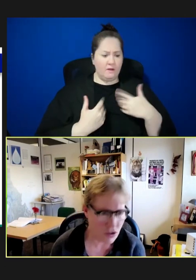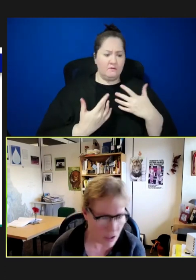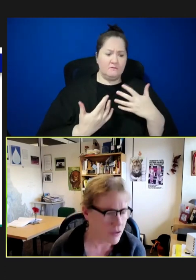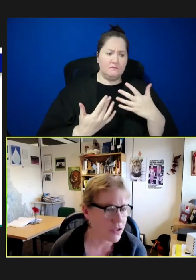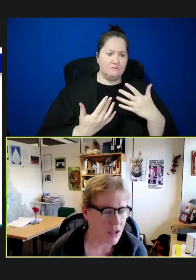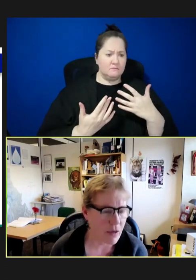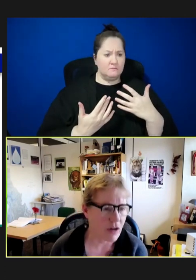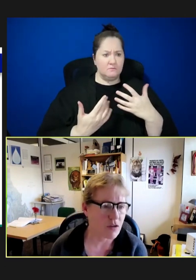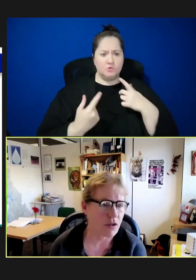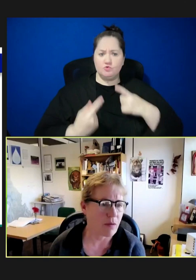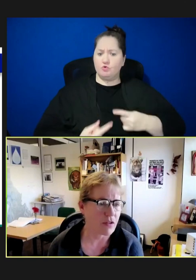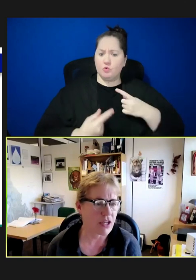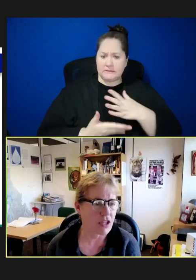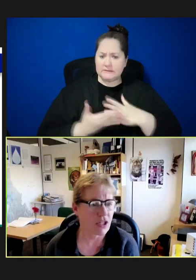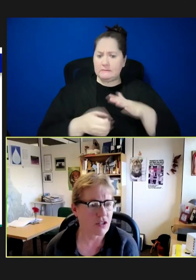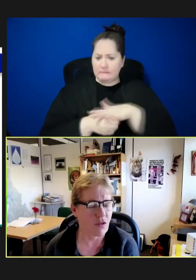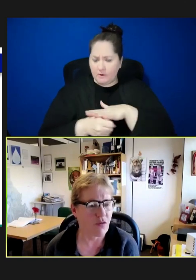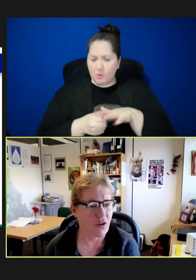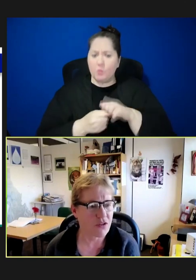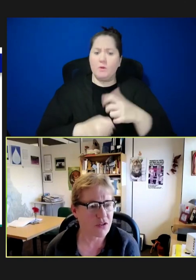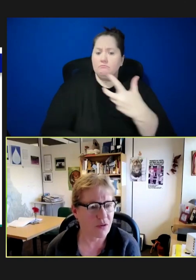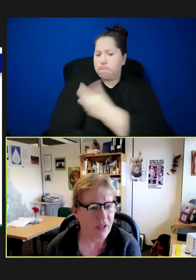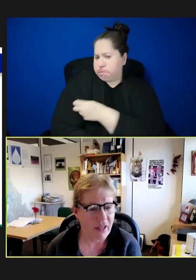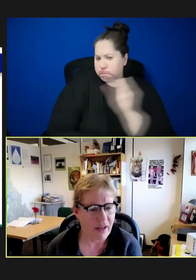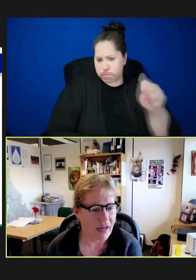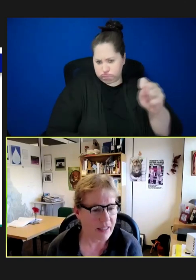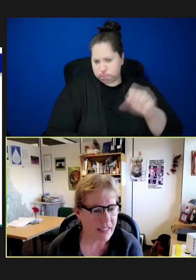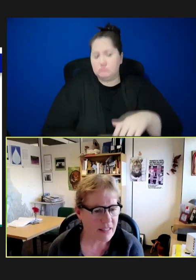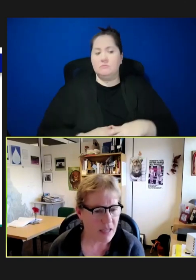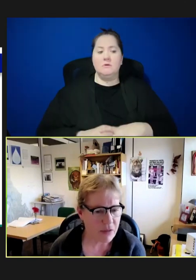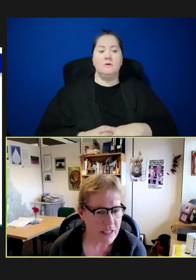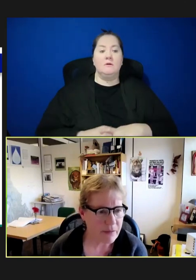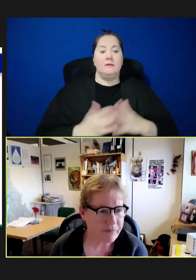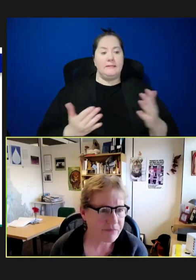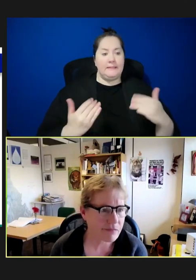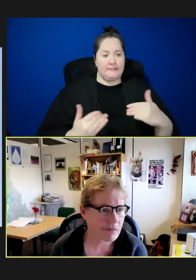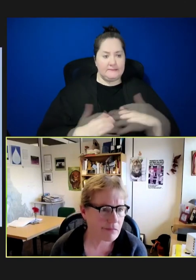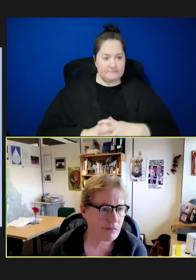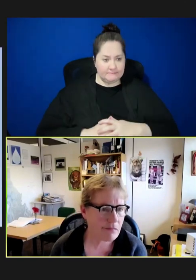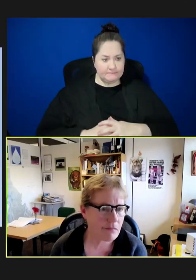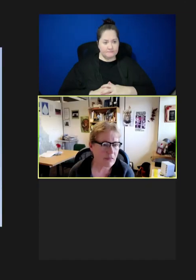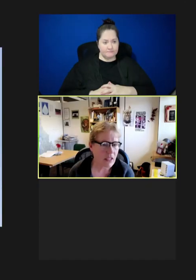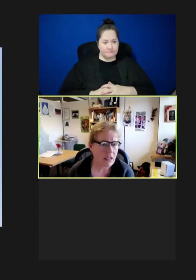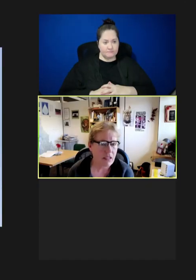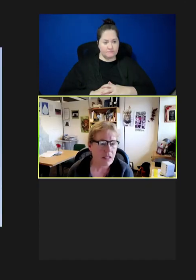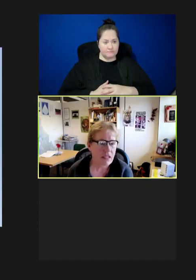struggles in some areas with immunization and so forth. So, next slide, please.